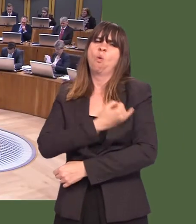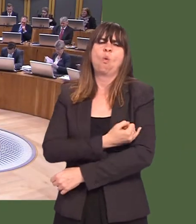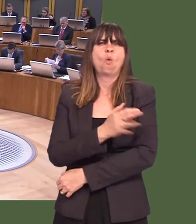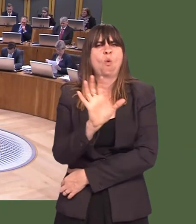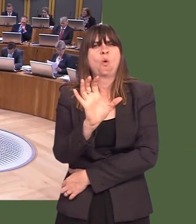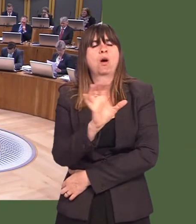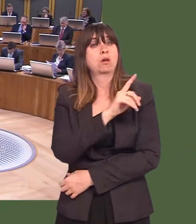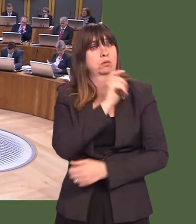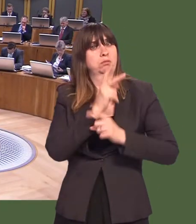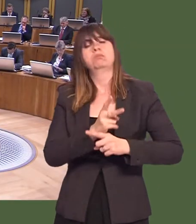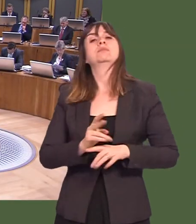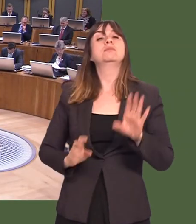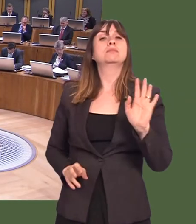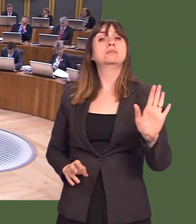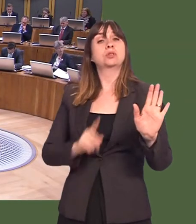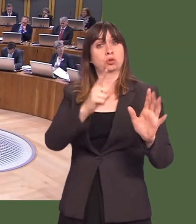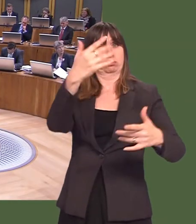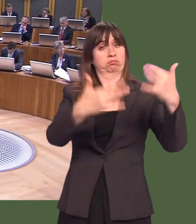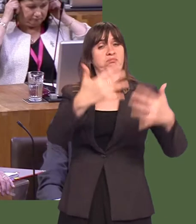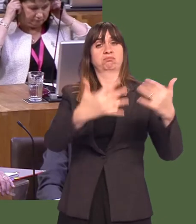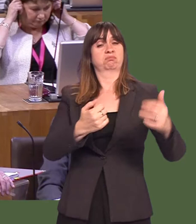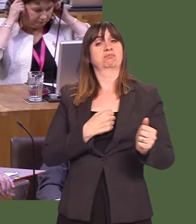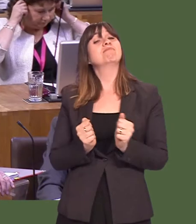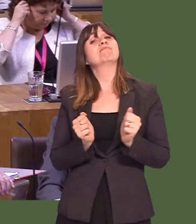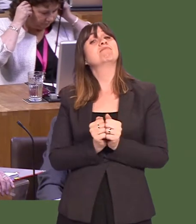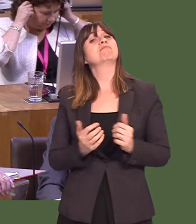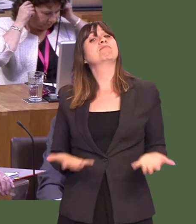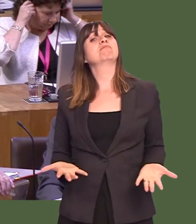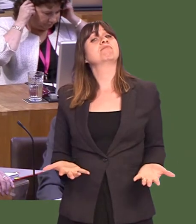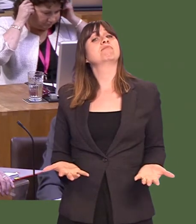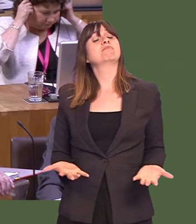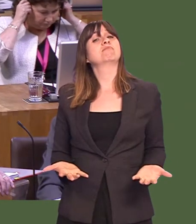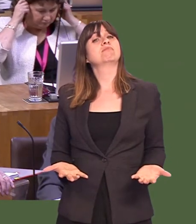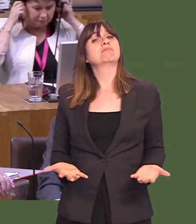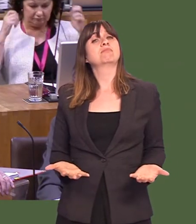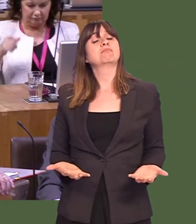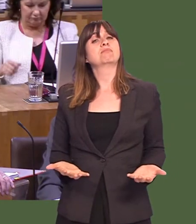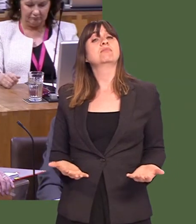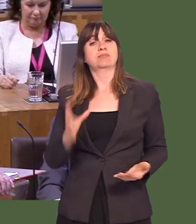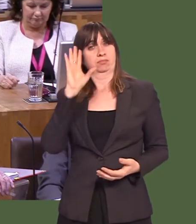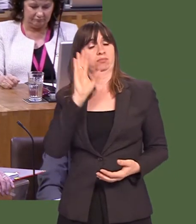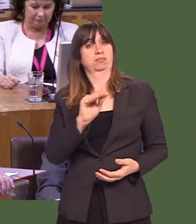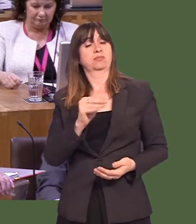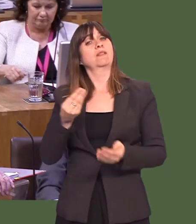Carwyn Jones: I do not accept the figures that the Member has listed in the Chamber.